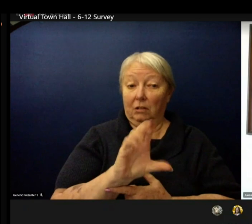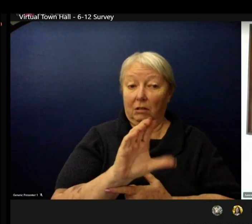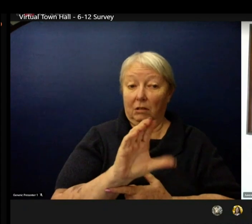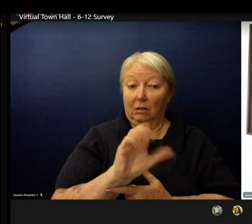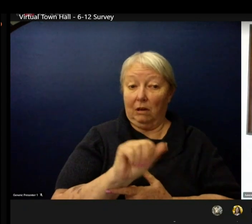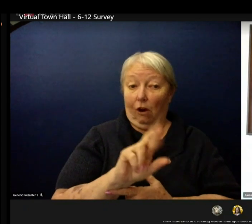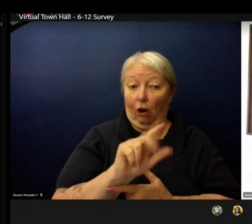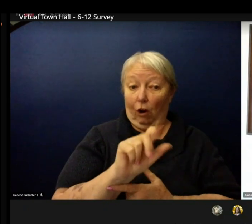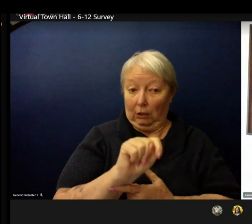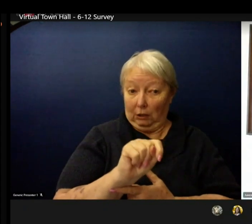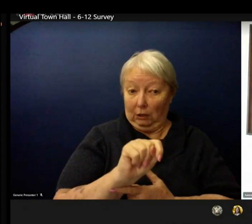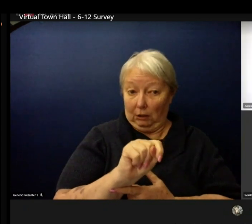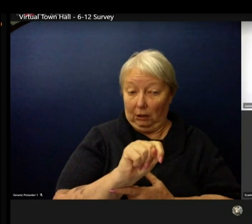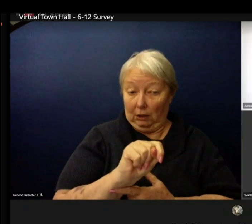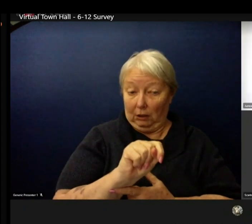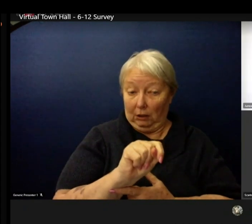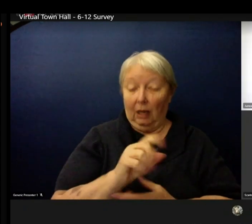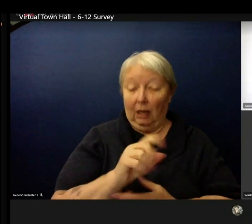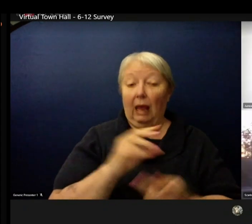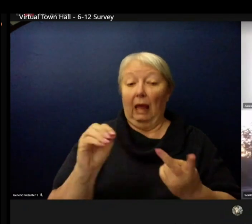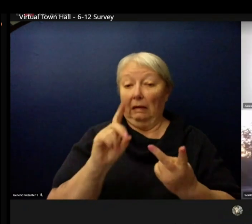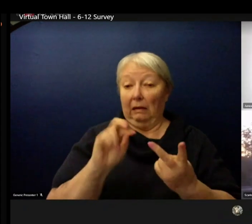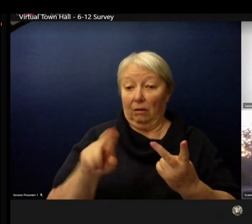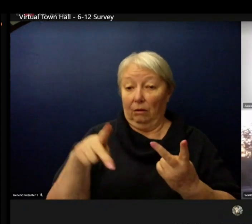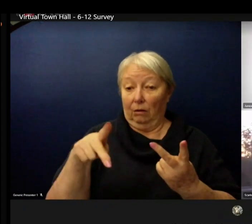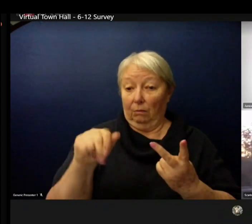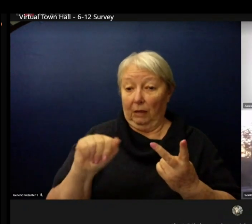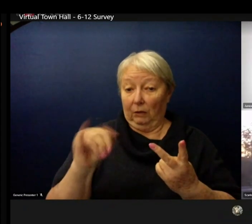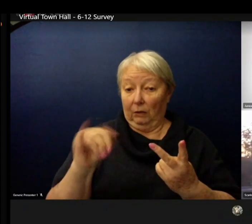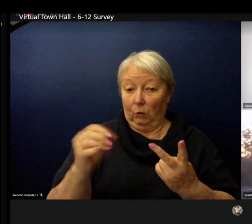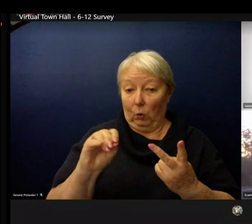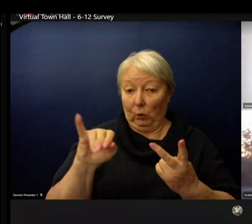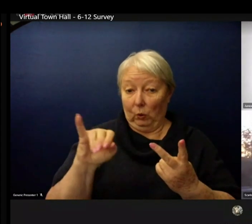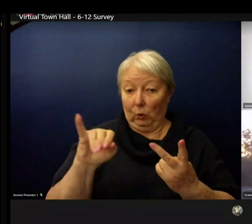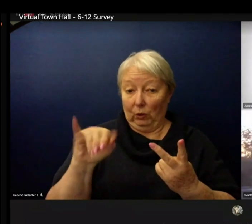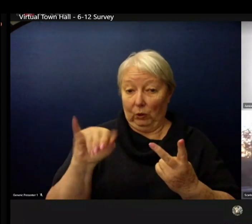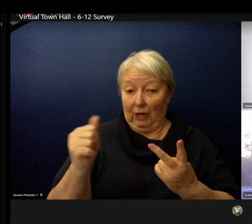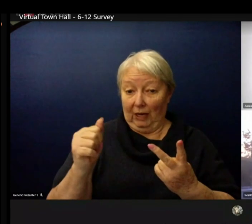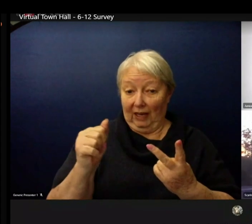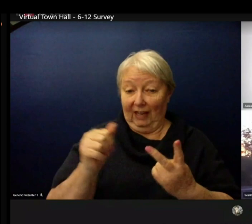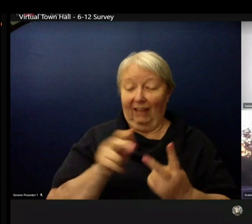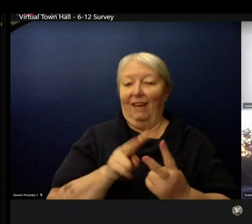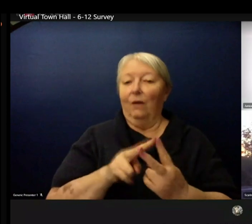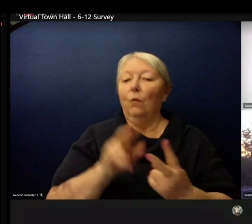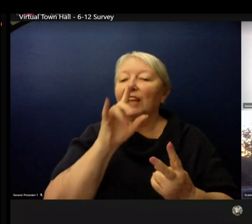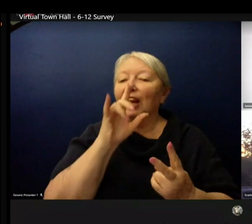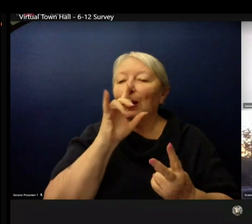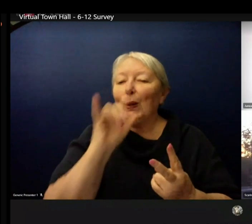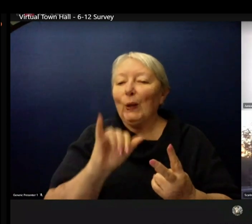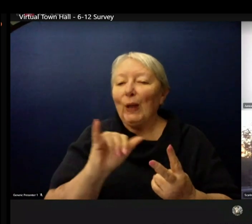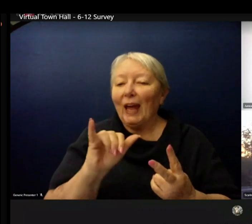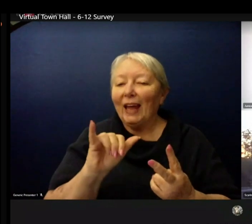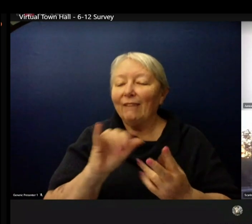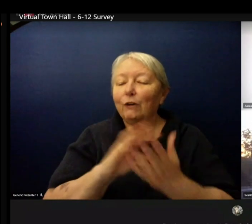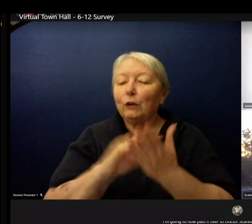and what a day will look like for students returning in-person. Again thanks for being here and welcome everybody.